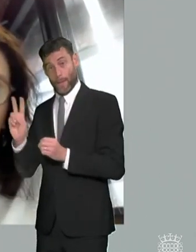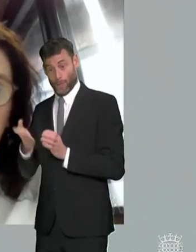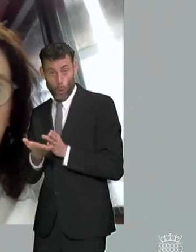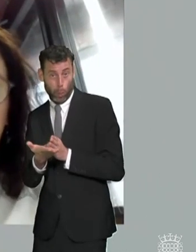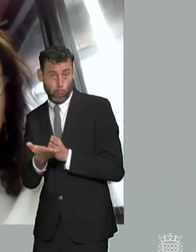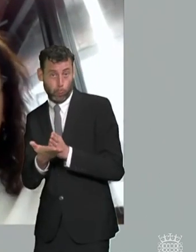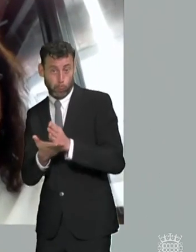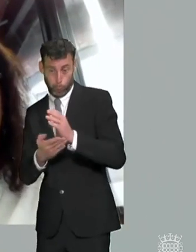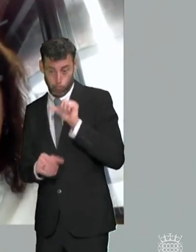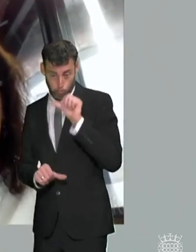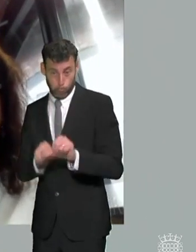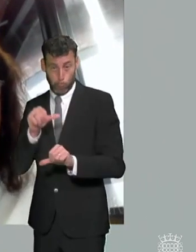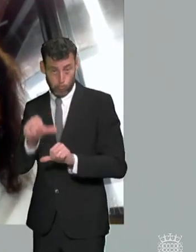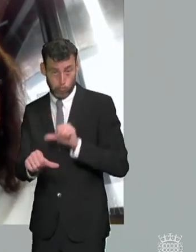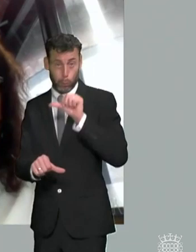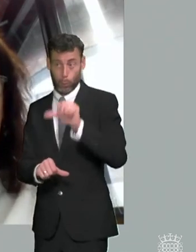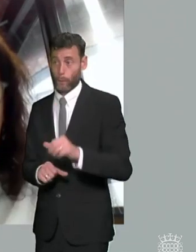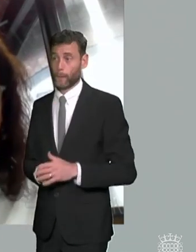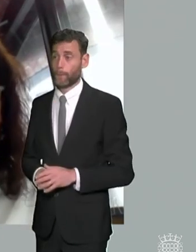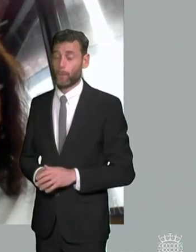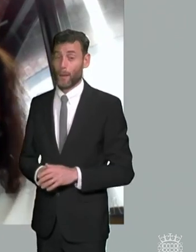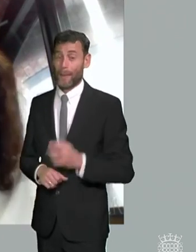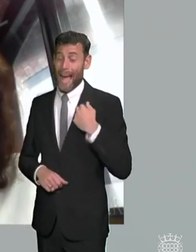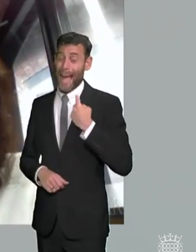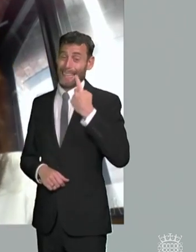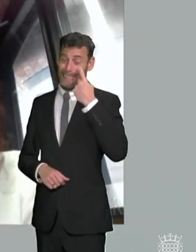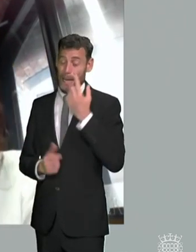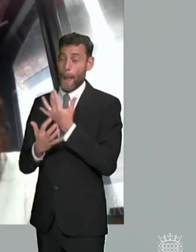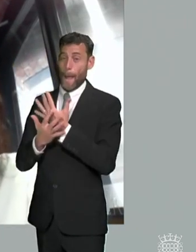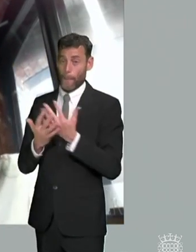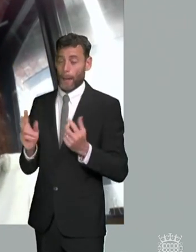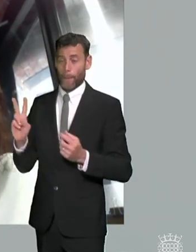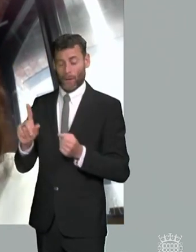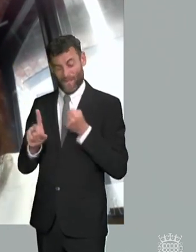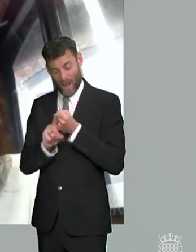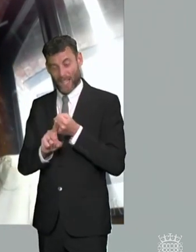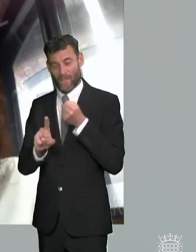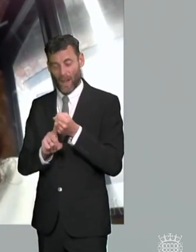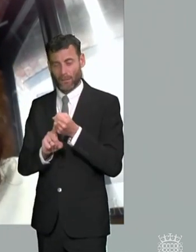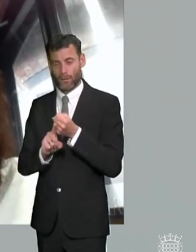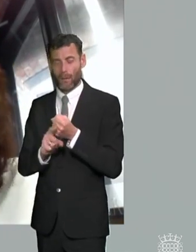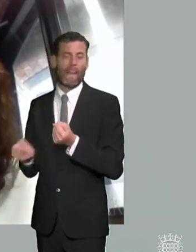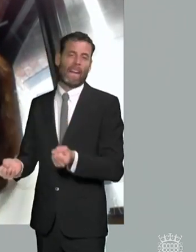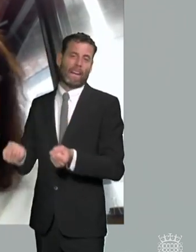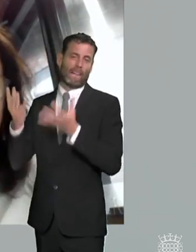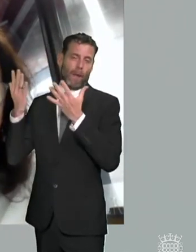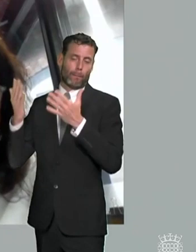refuse to assess and then there'll be a number of parents who just drop off and give up then at the next stage there'll be another set of parents who drop off and by the time they're